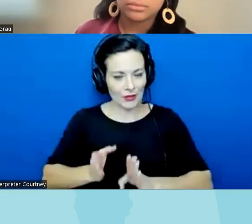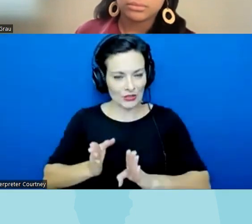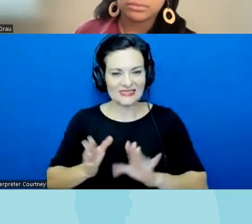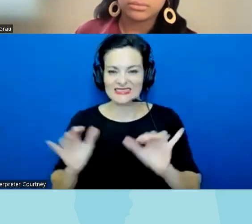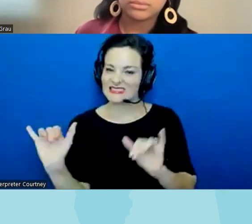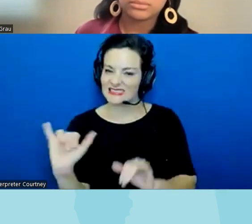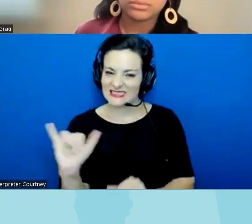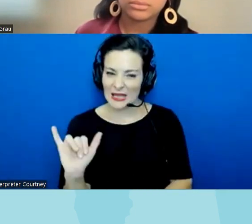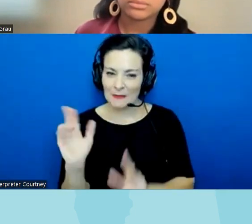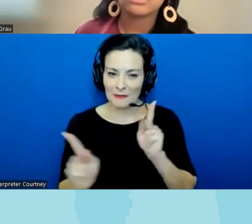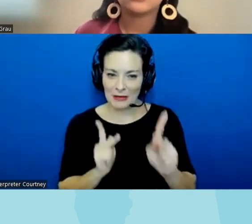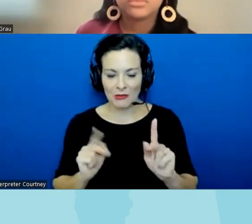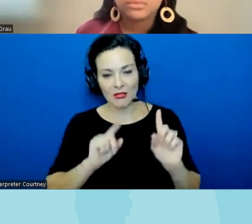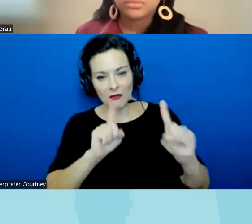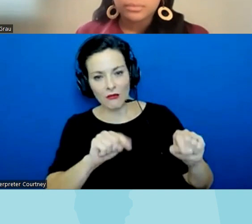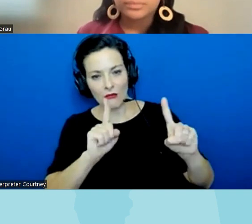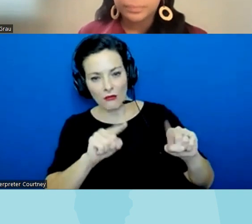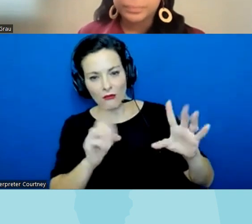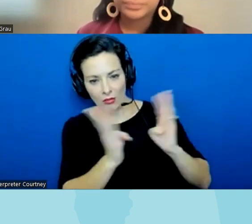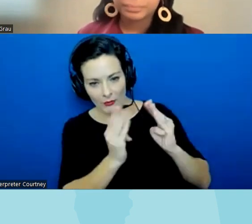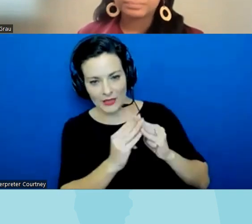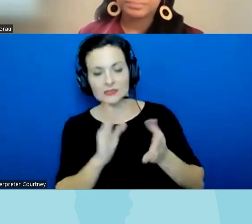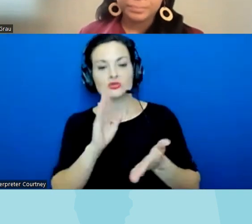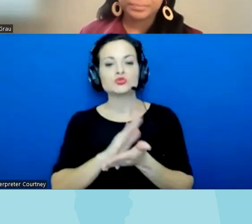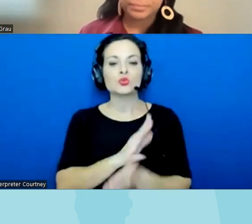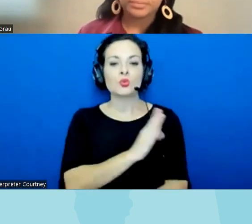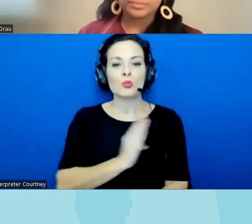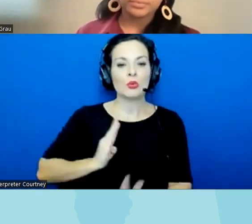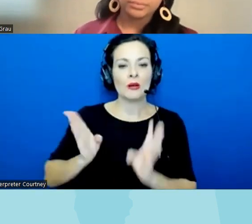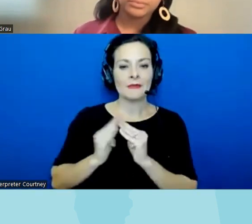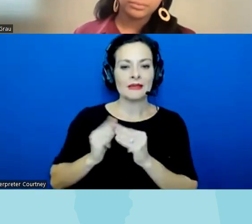four people at legislative hearings at Schoolboard meetings and at city city council meetings and so